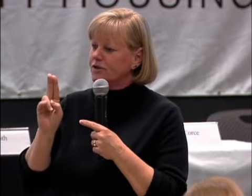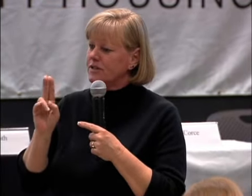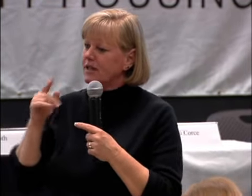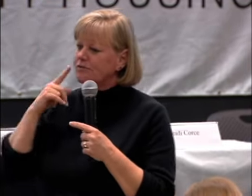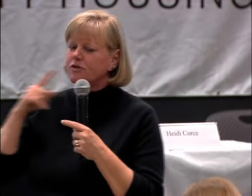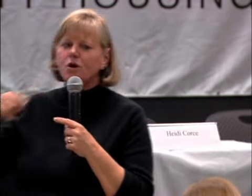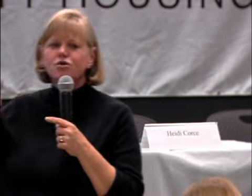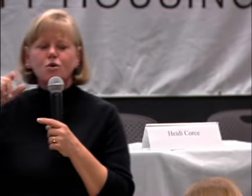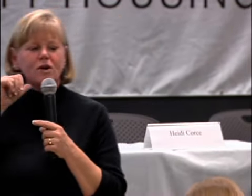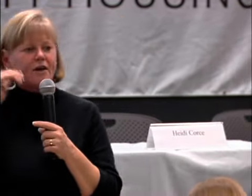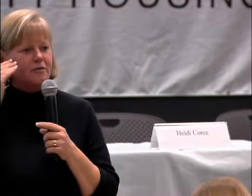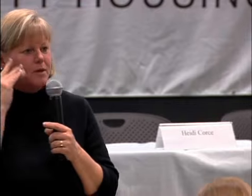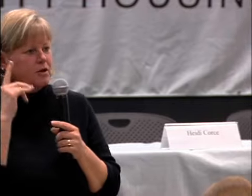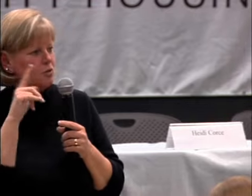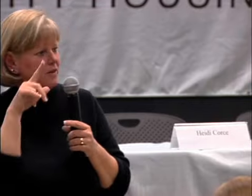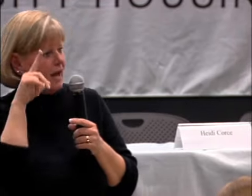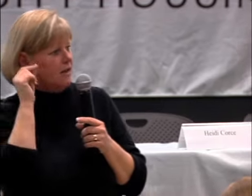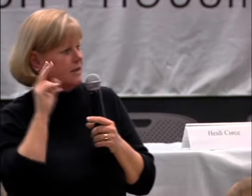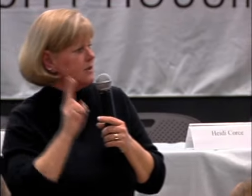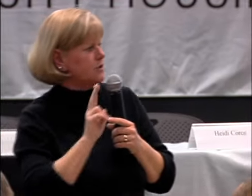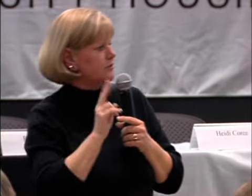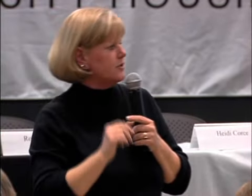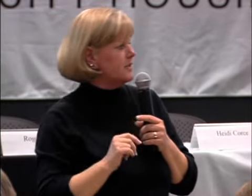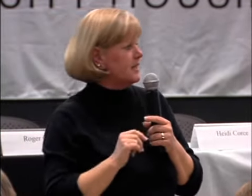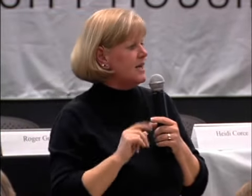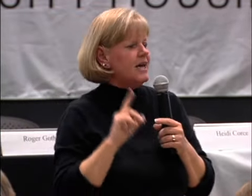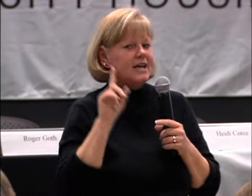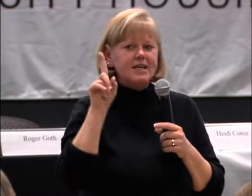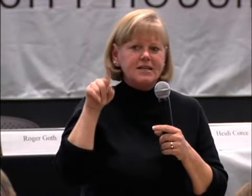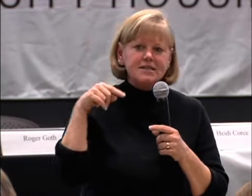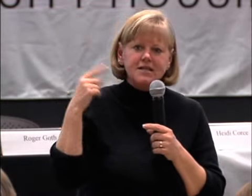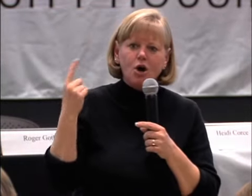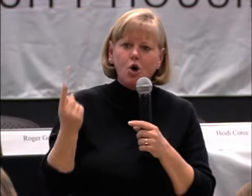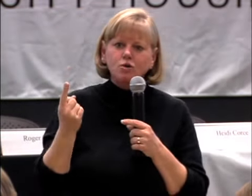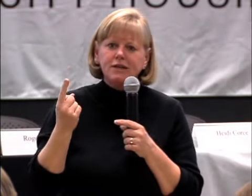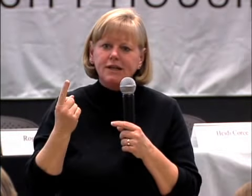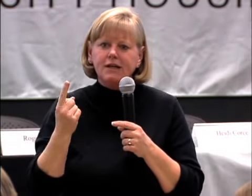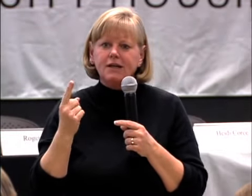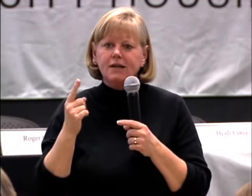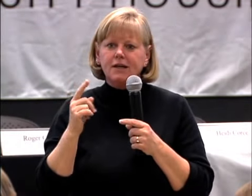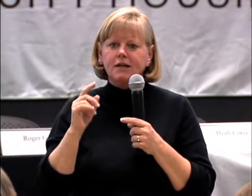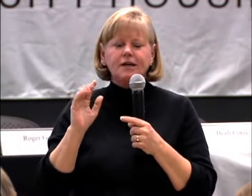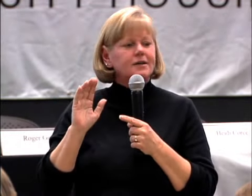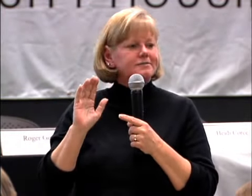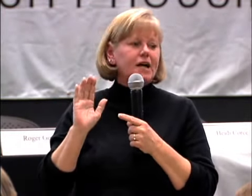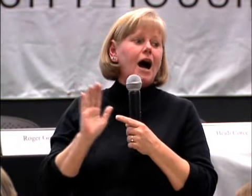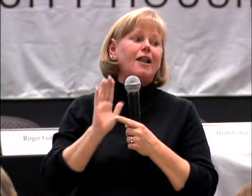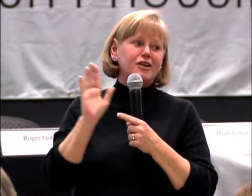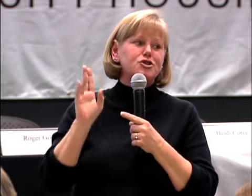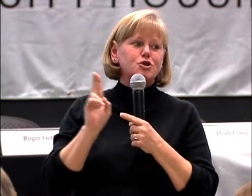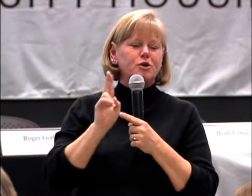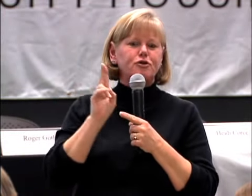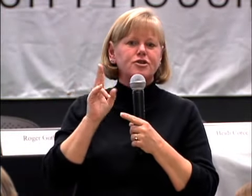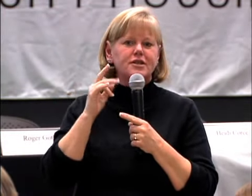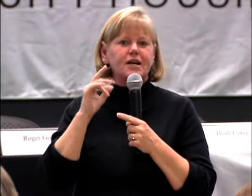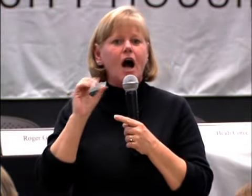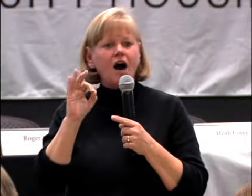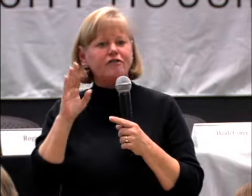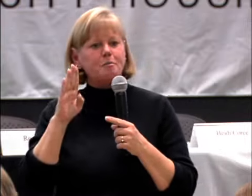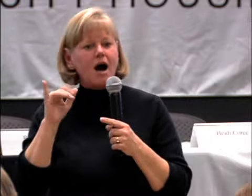AND FOR THOSE NOT FAMILIAR WITH GALLAUDET, IT IS THE ONLY COLLEGE